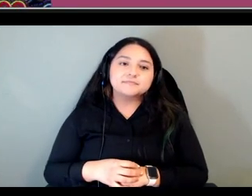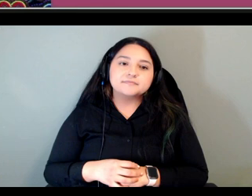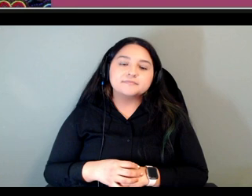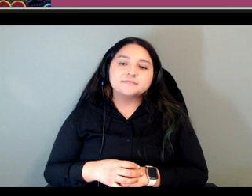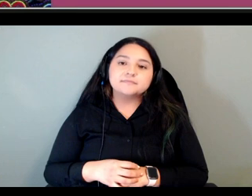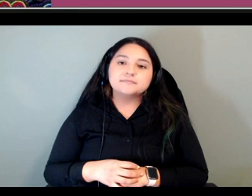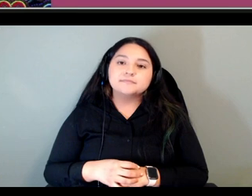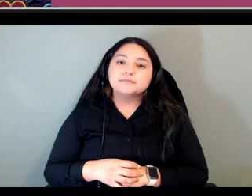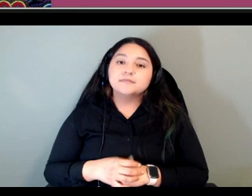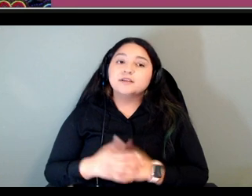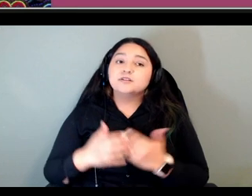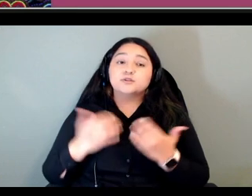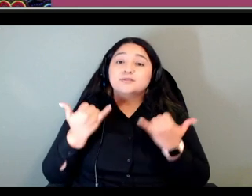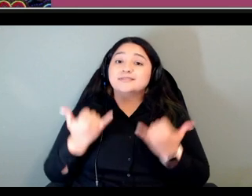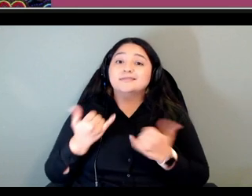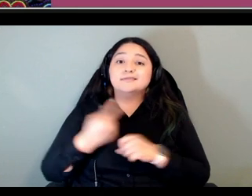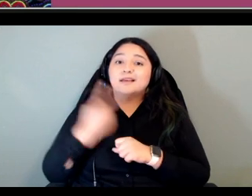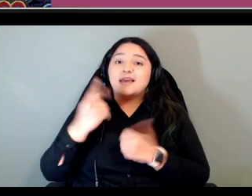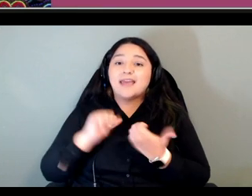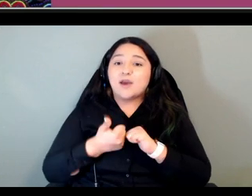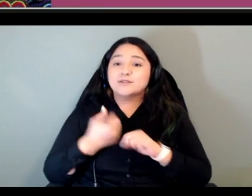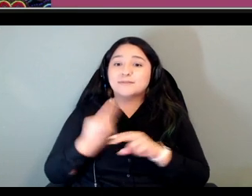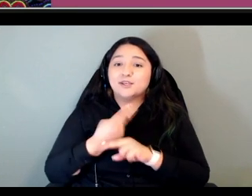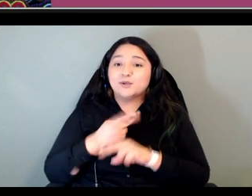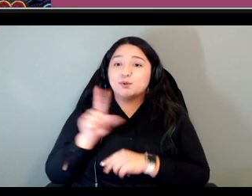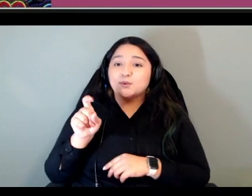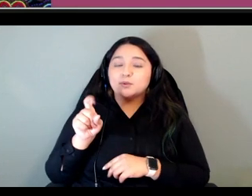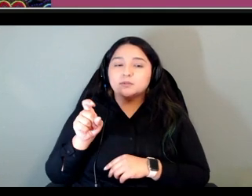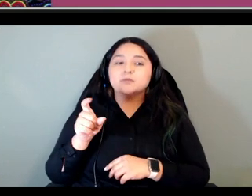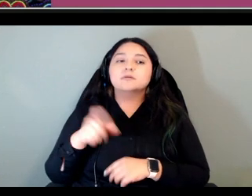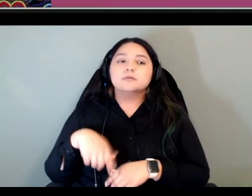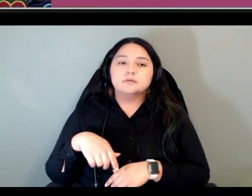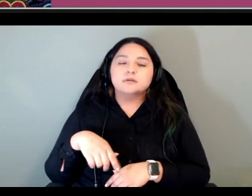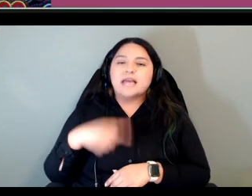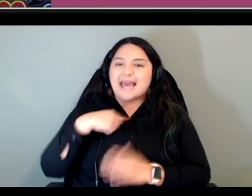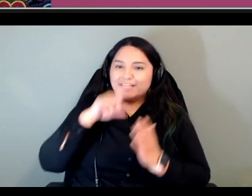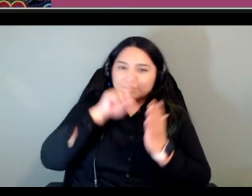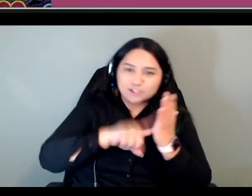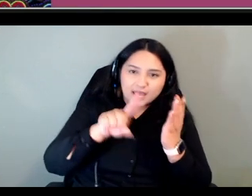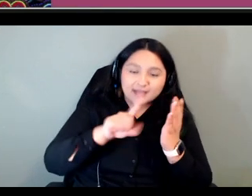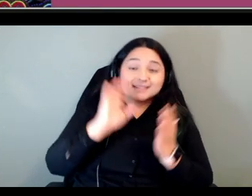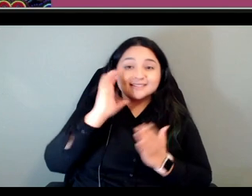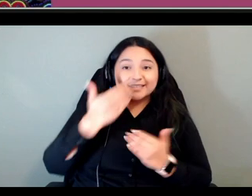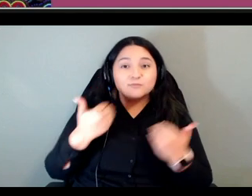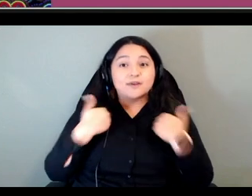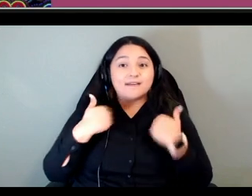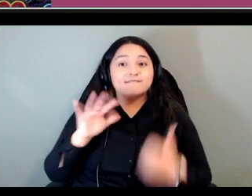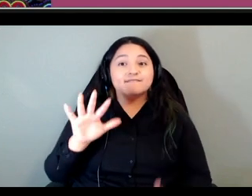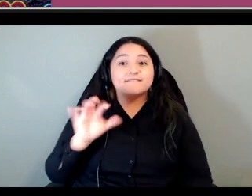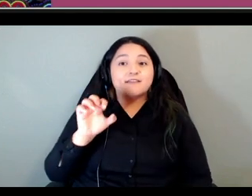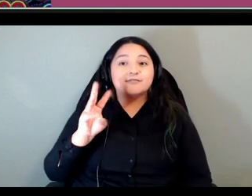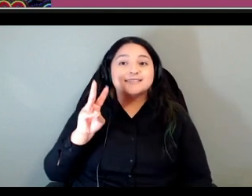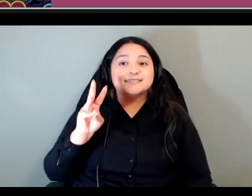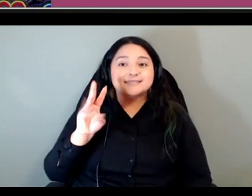is it being used today um i went in and checked and it looks like we have 567 users still